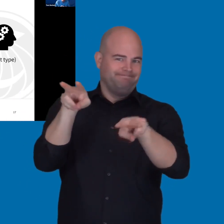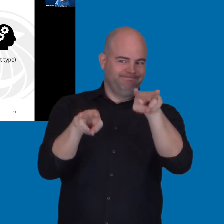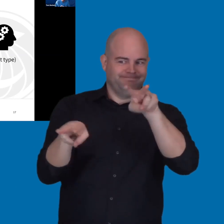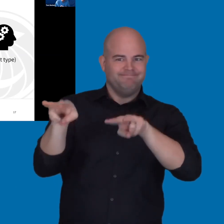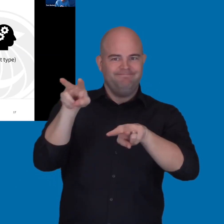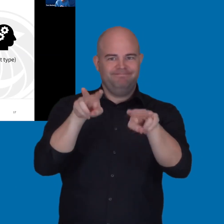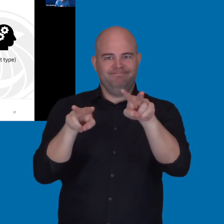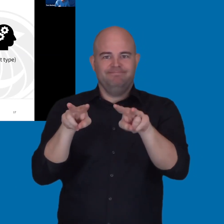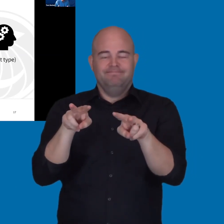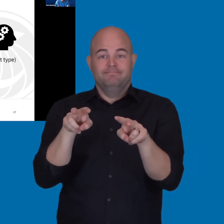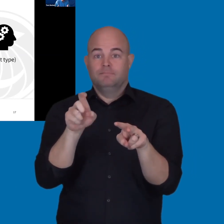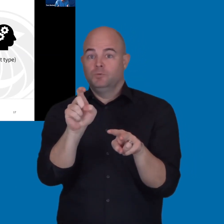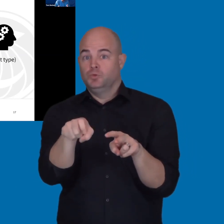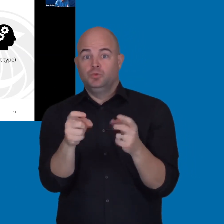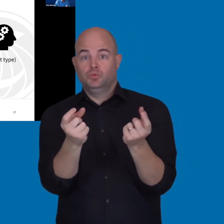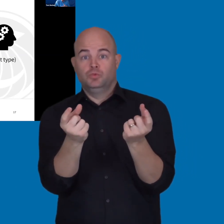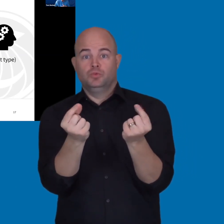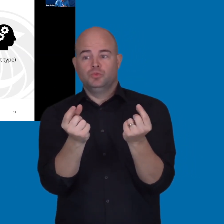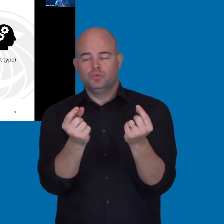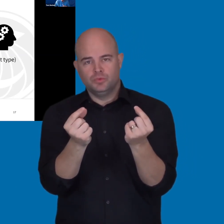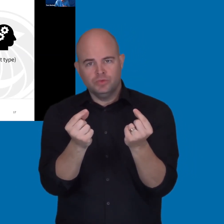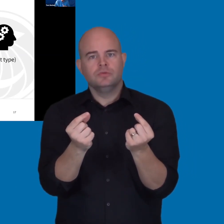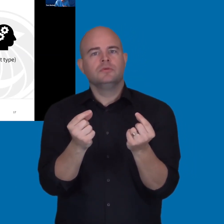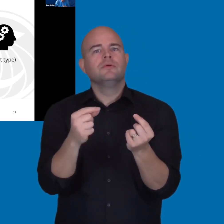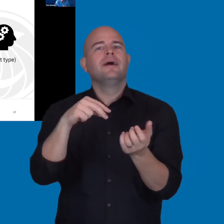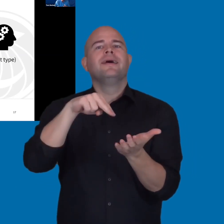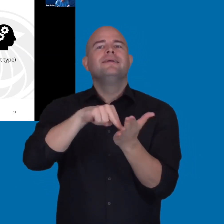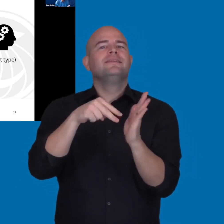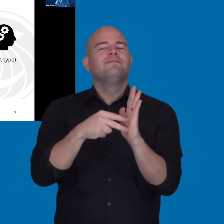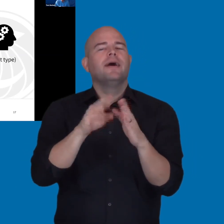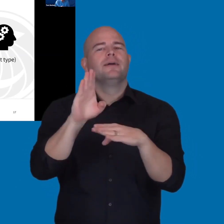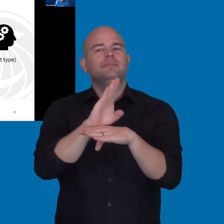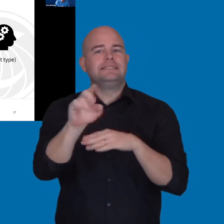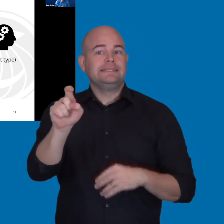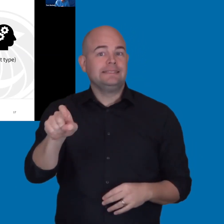you need to at this step define your business needs. Research the alternatives,